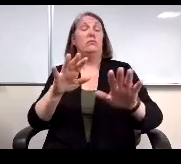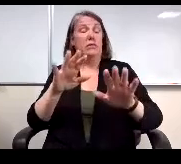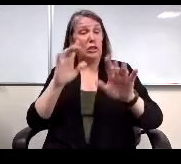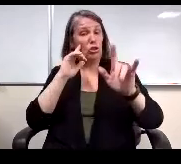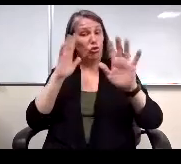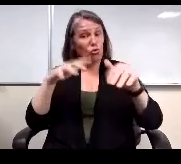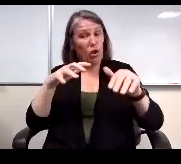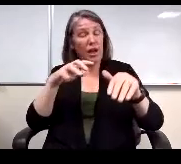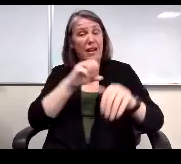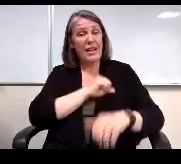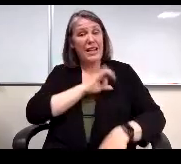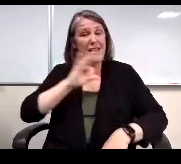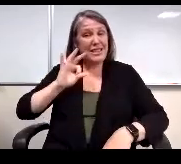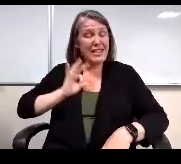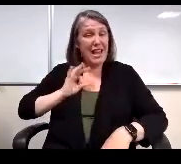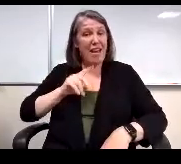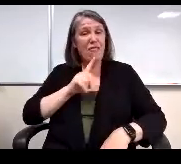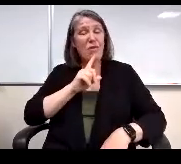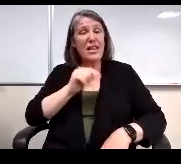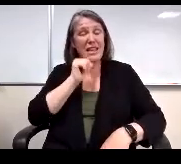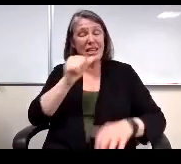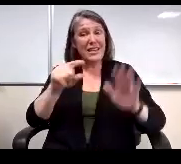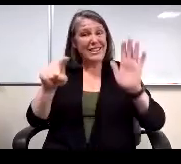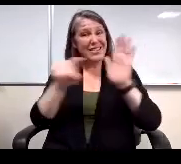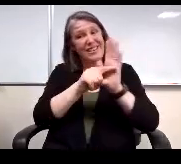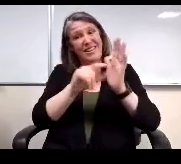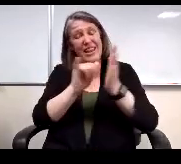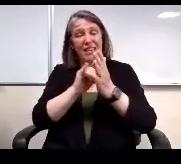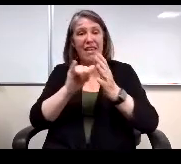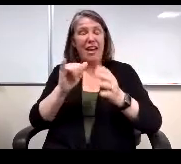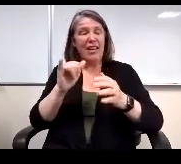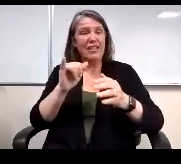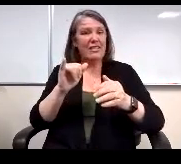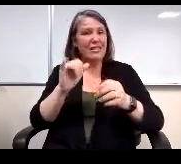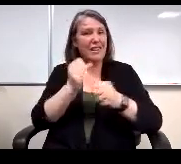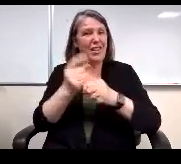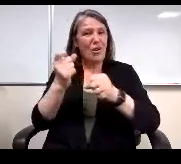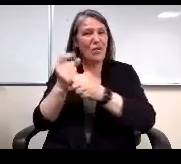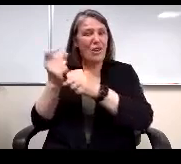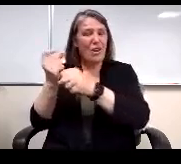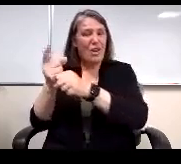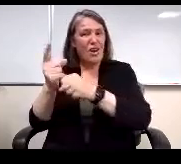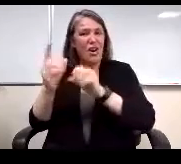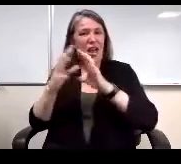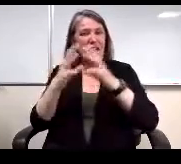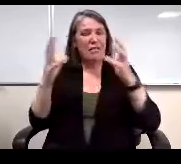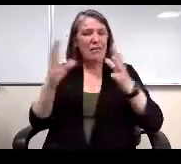Didn't really Ding that year on year as much as the students and the parents